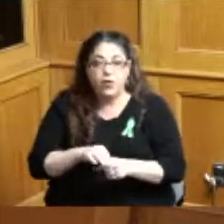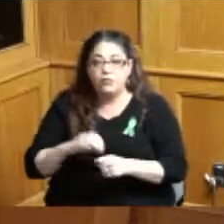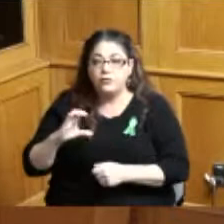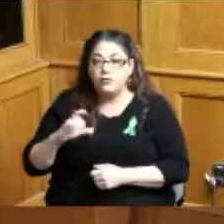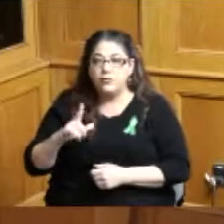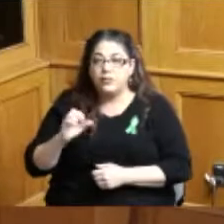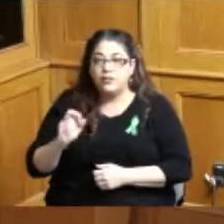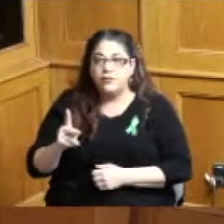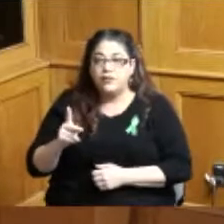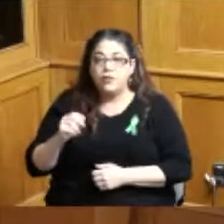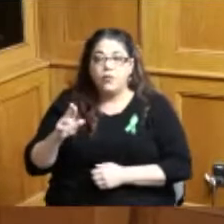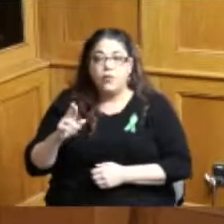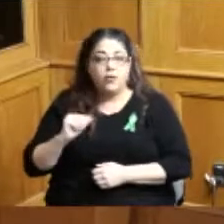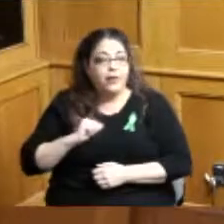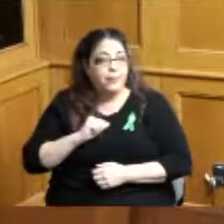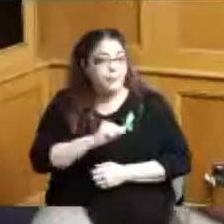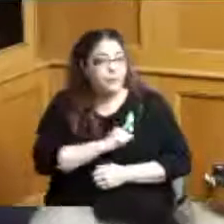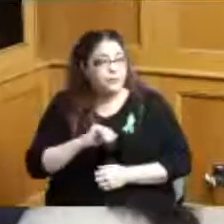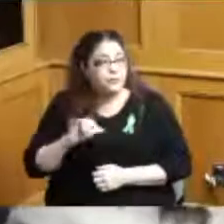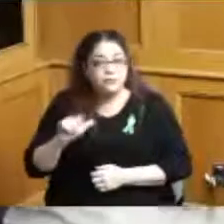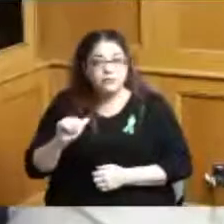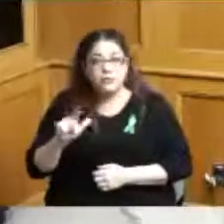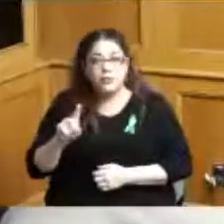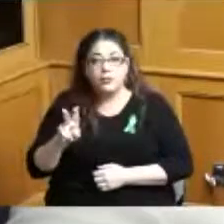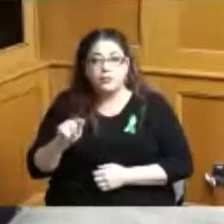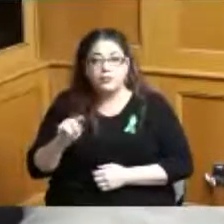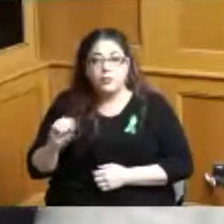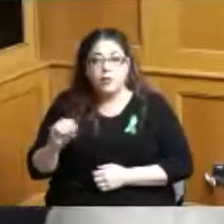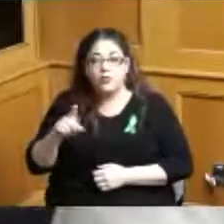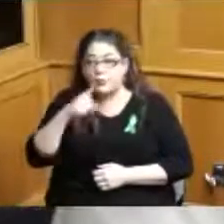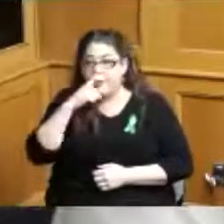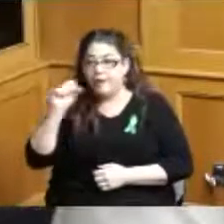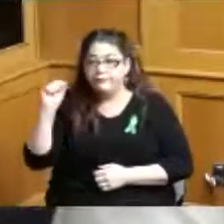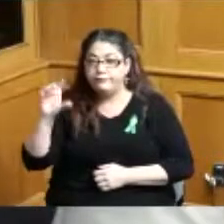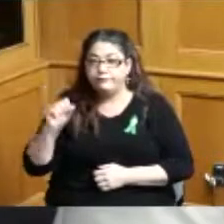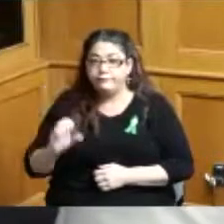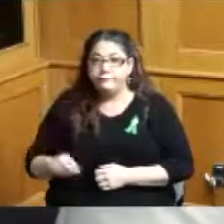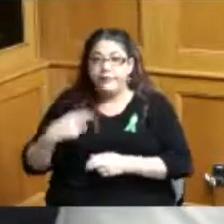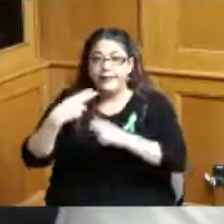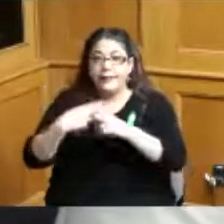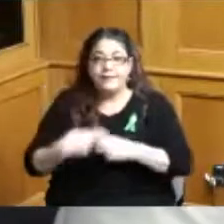the Administrator could read the names of the folks that will be on it's not that many but